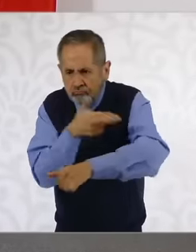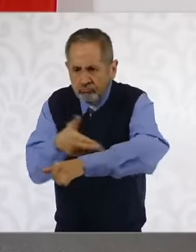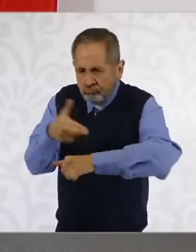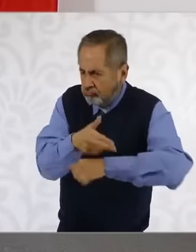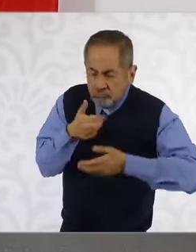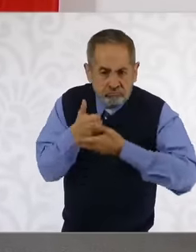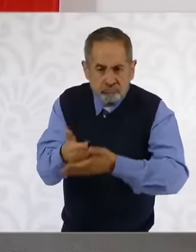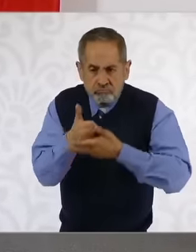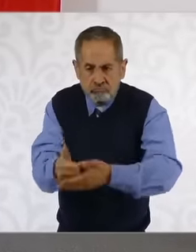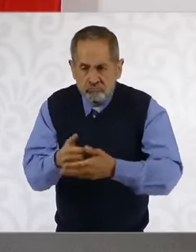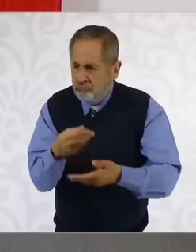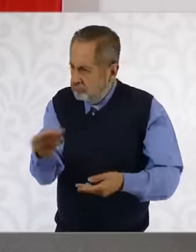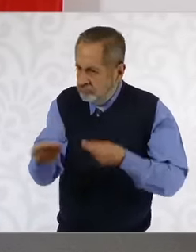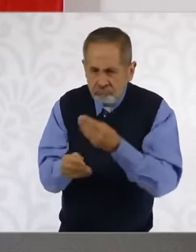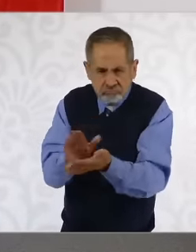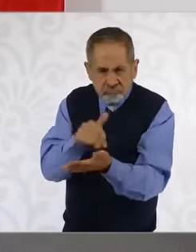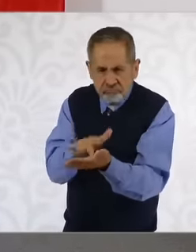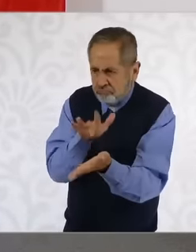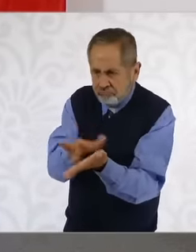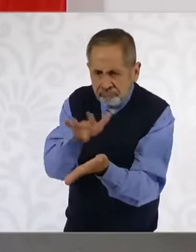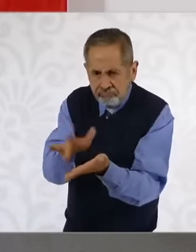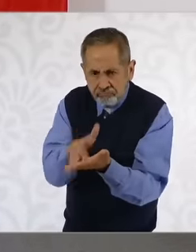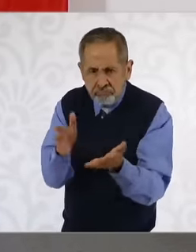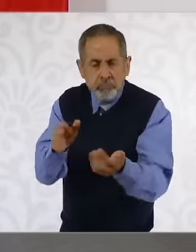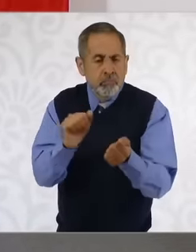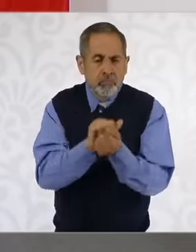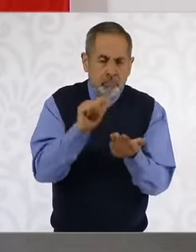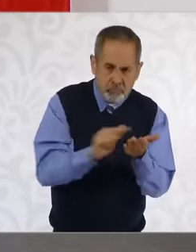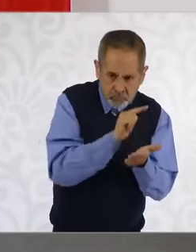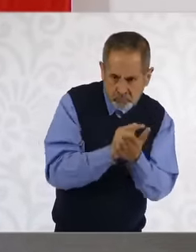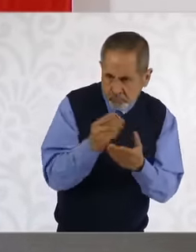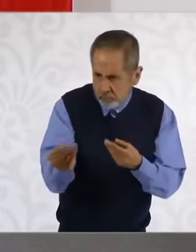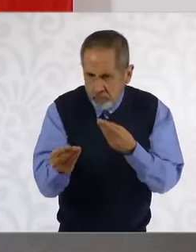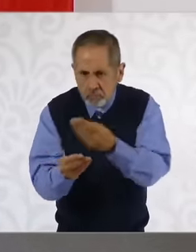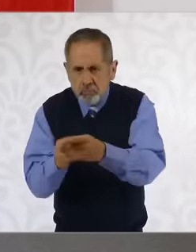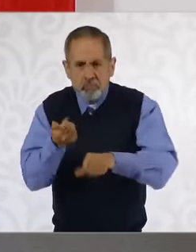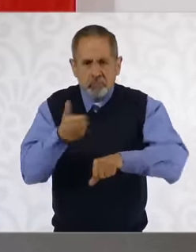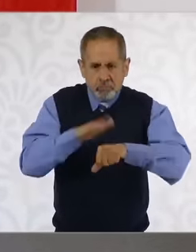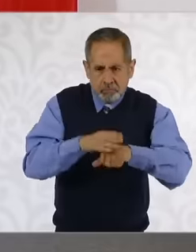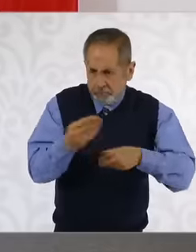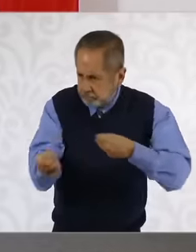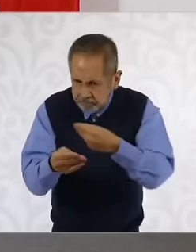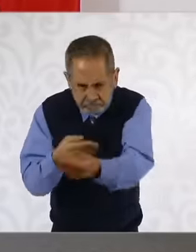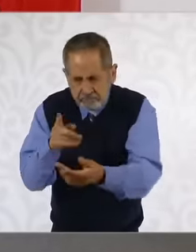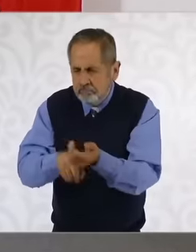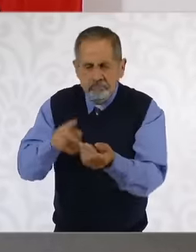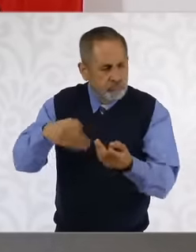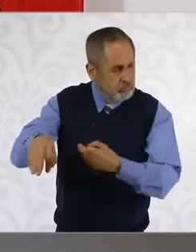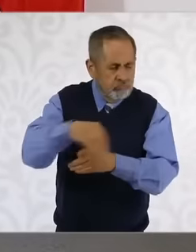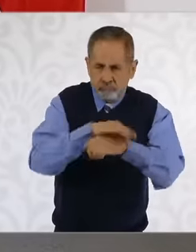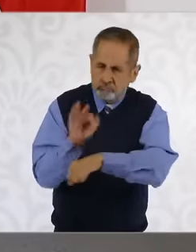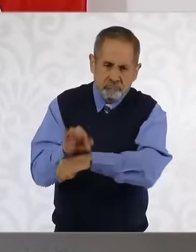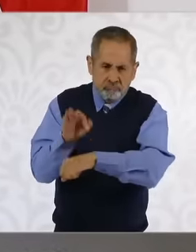and the legal and administrative support that all our brothers and sisters